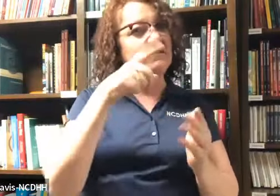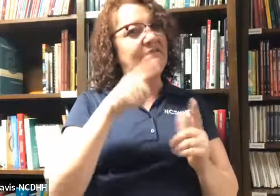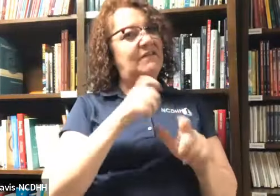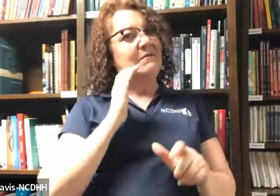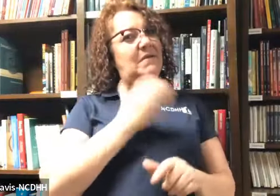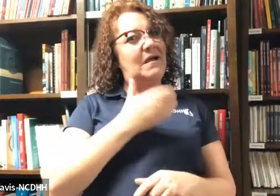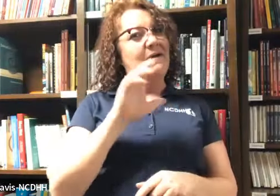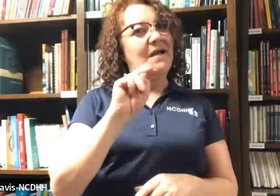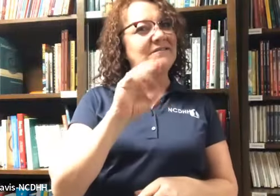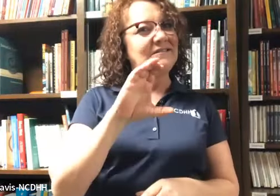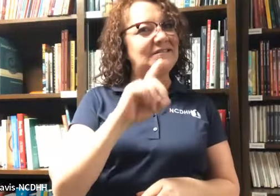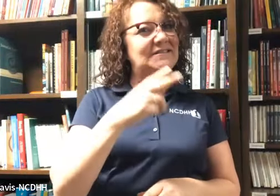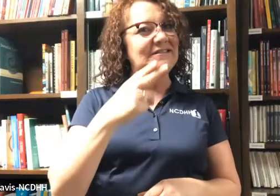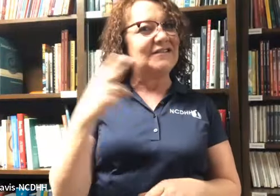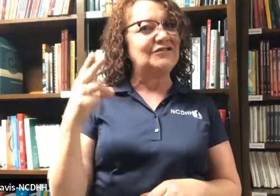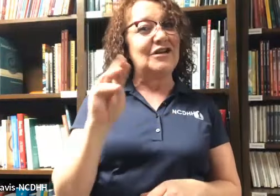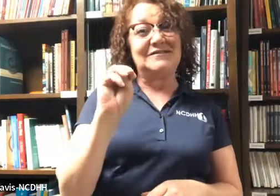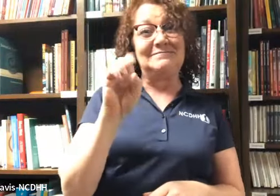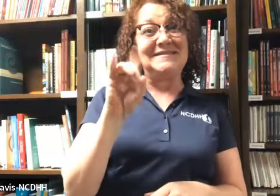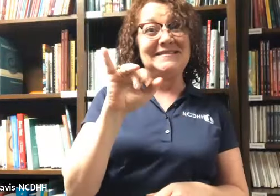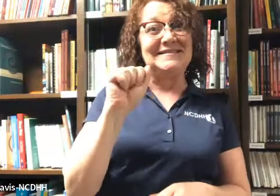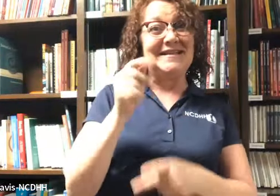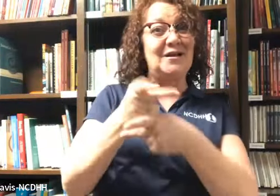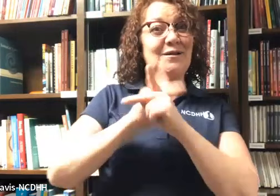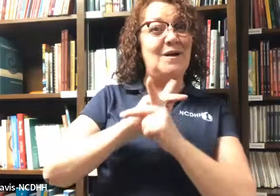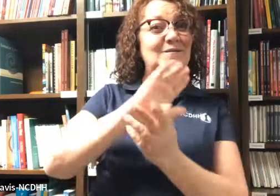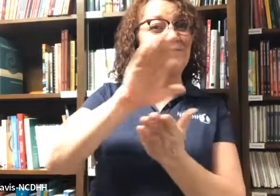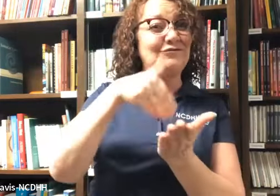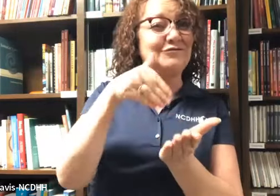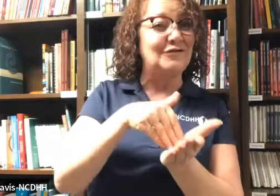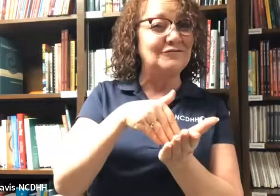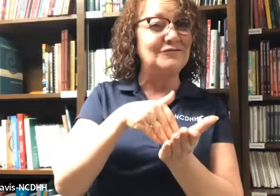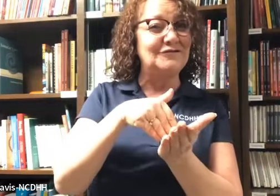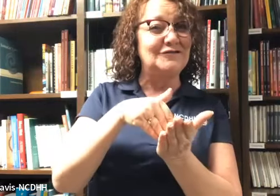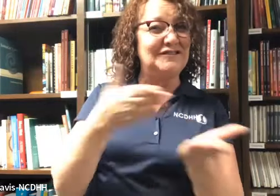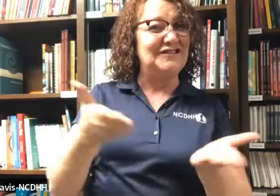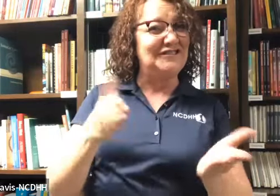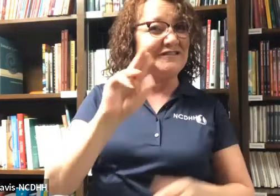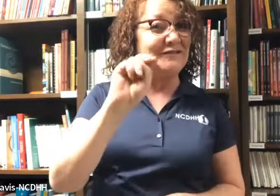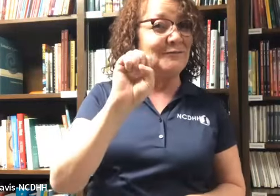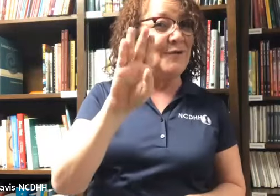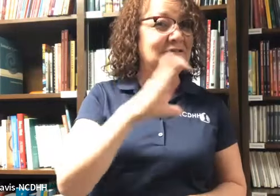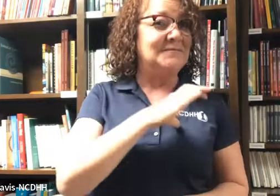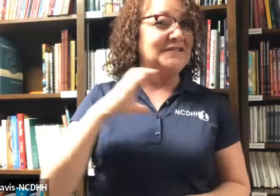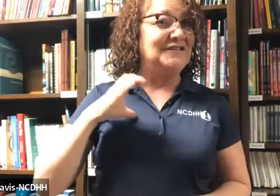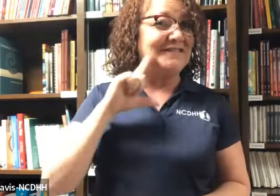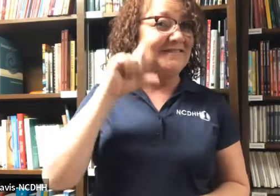That book I was looking at is from our NCDHH media loan center and it's located